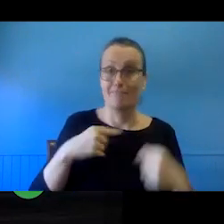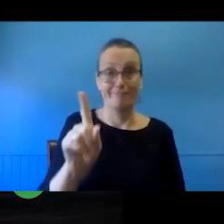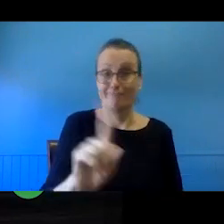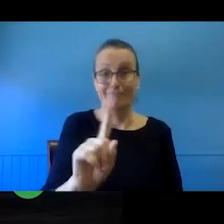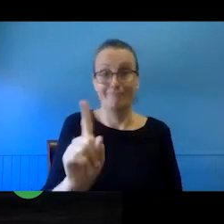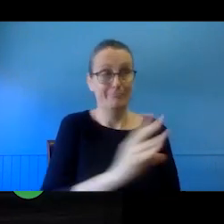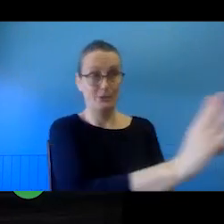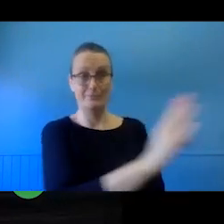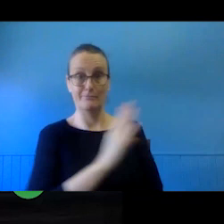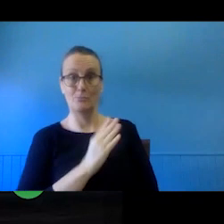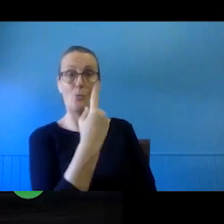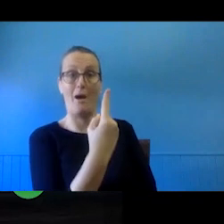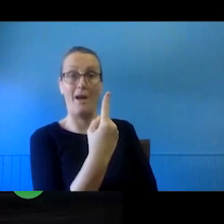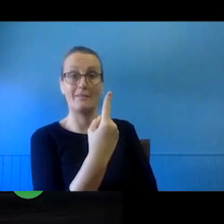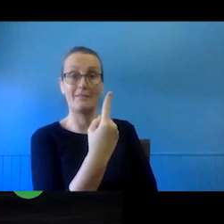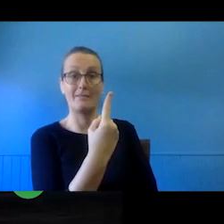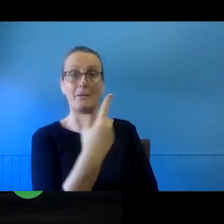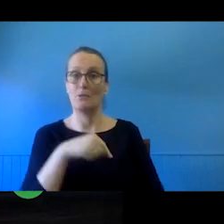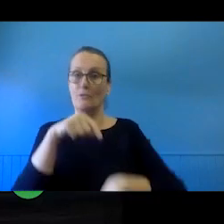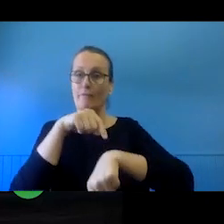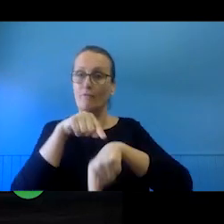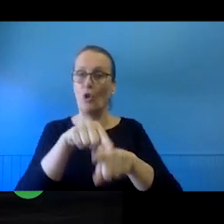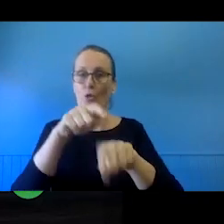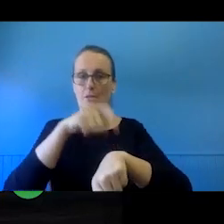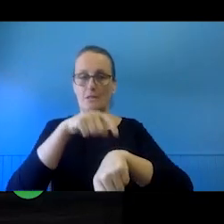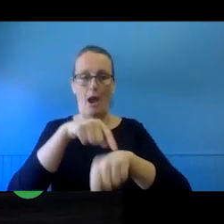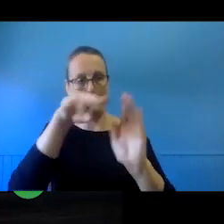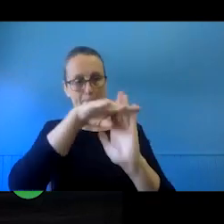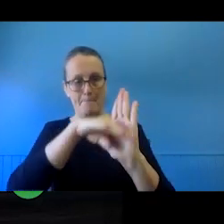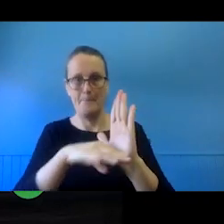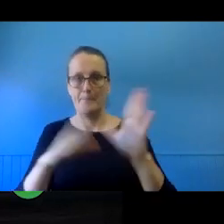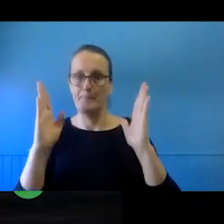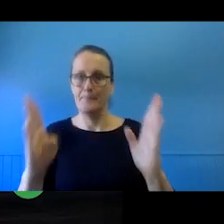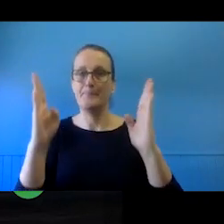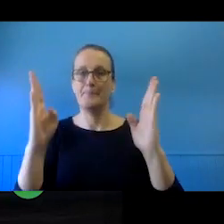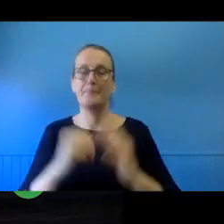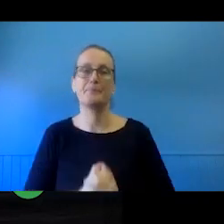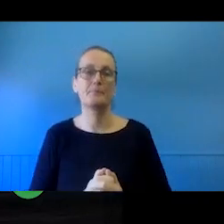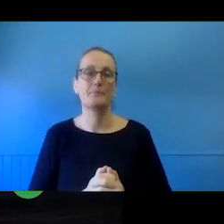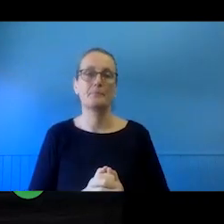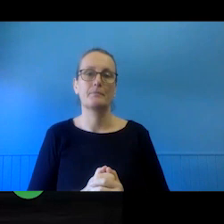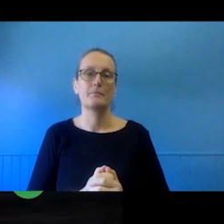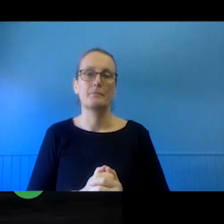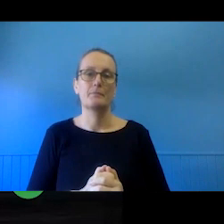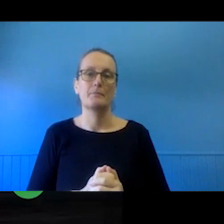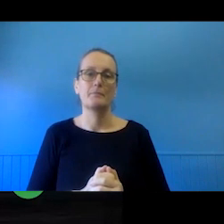Particularly during the period of the licence that's already in play. So like the copyright owner in that situation, an exclusive licensee can